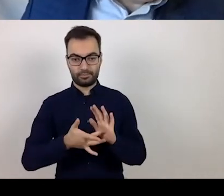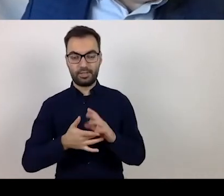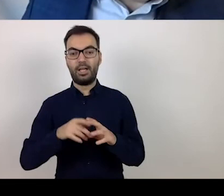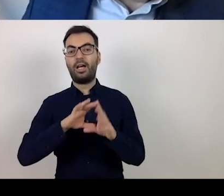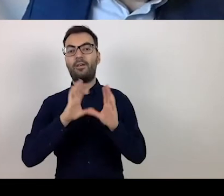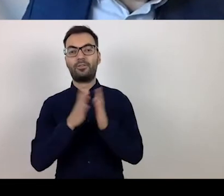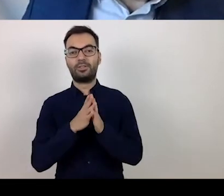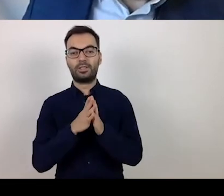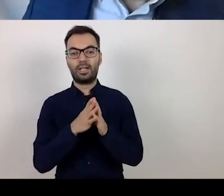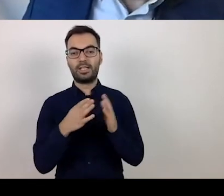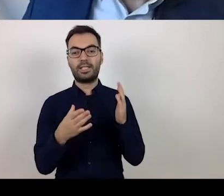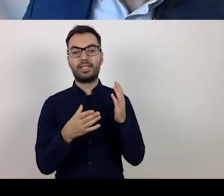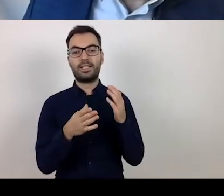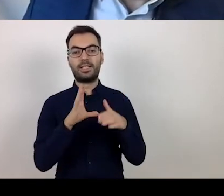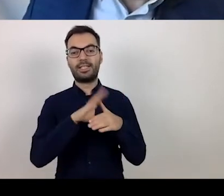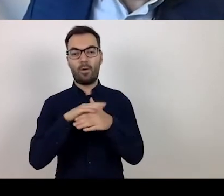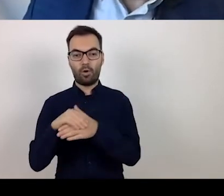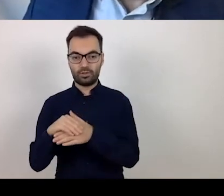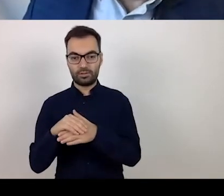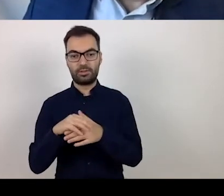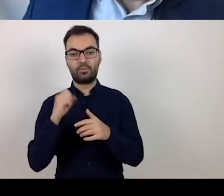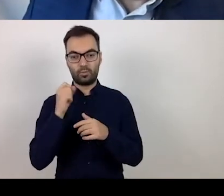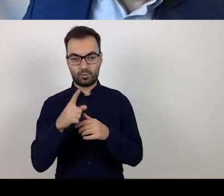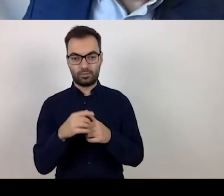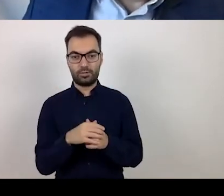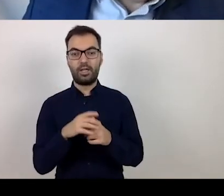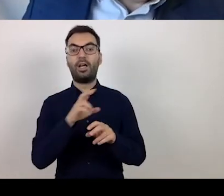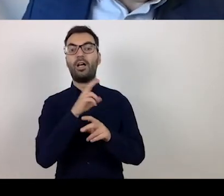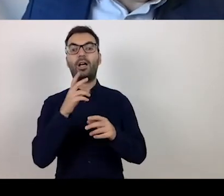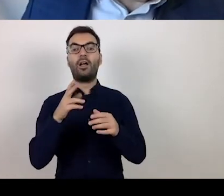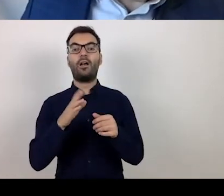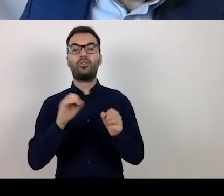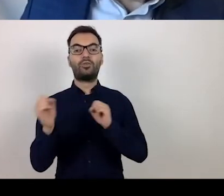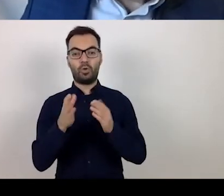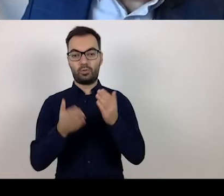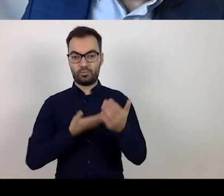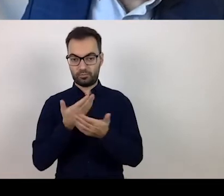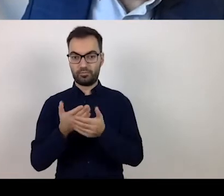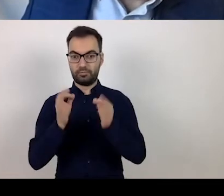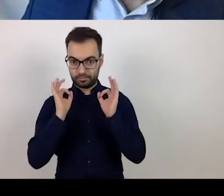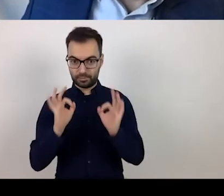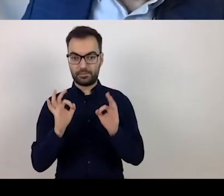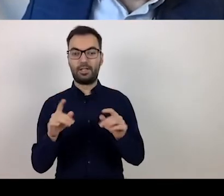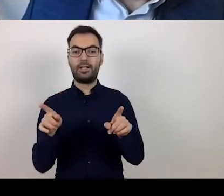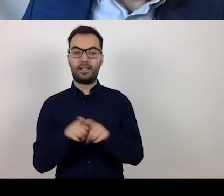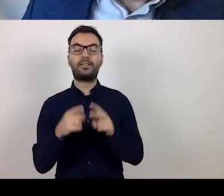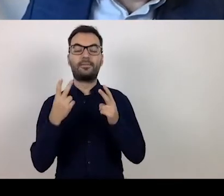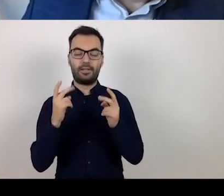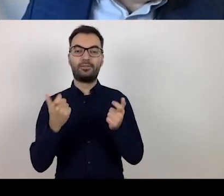And was the relevant form of applying observed. Deadline for application submission is also important.